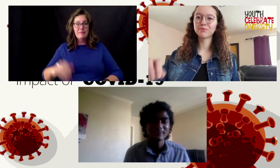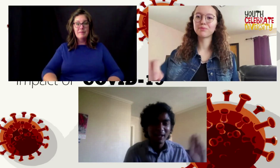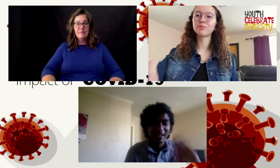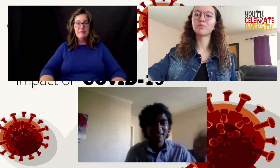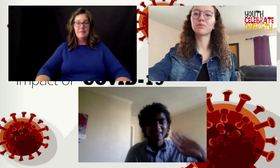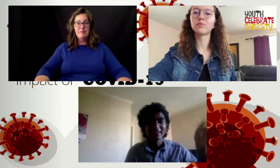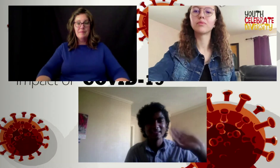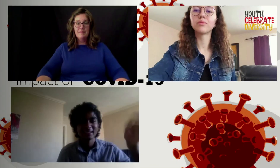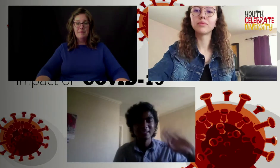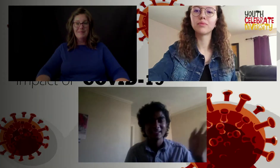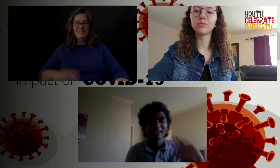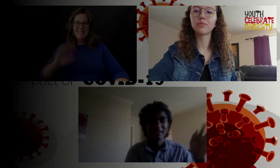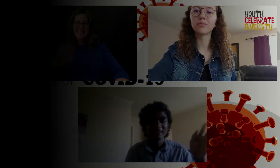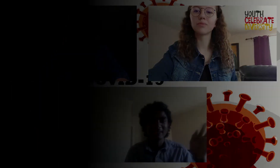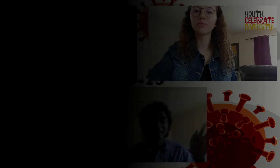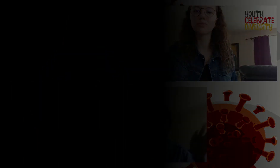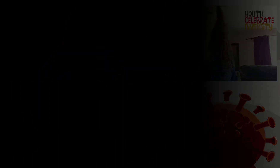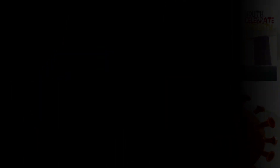bye